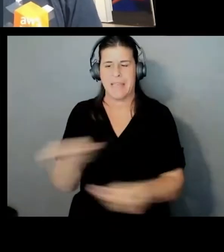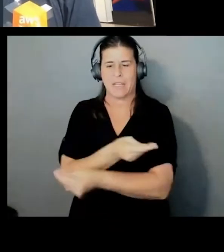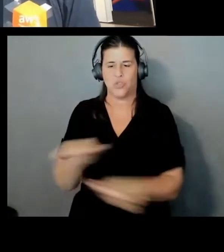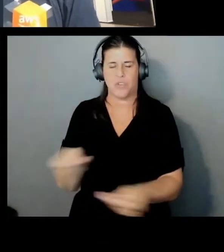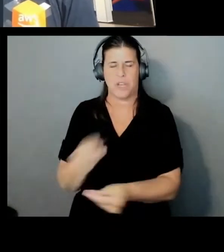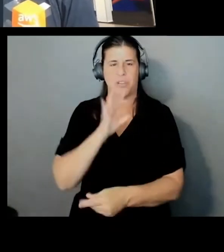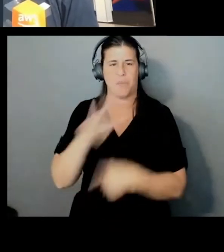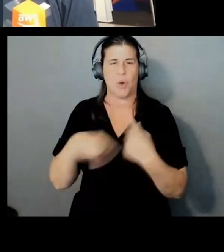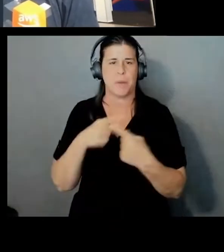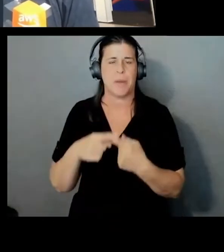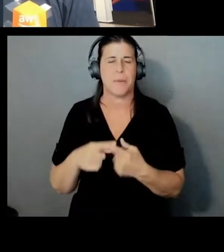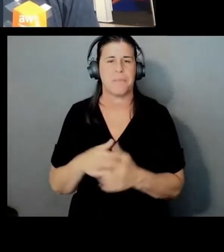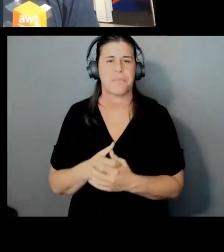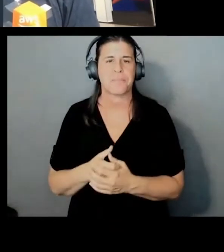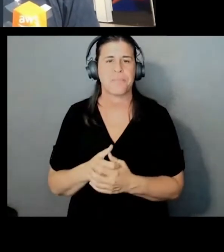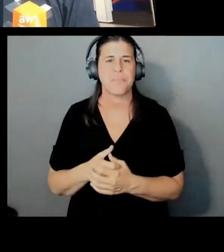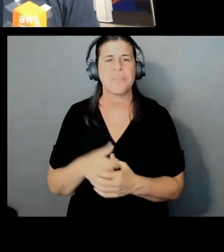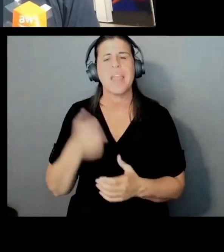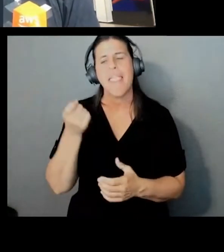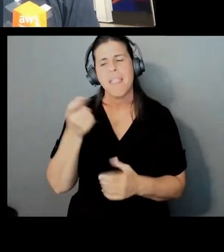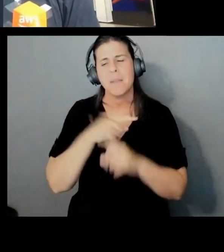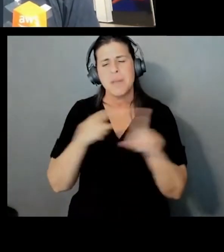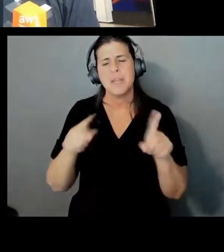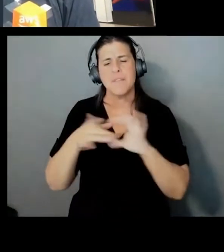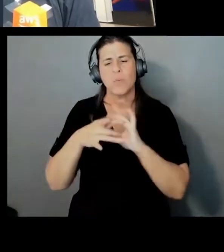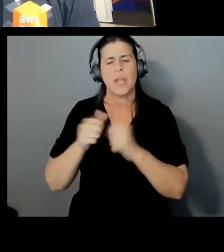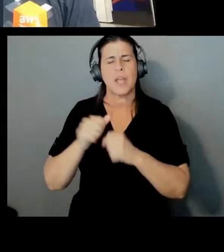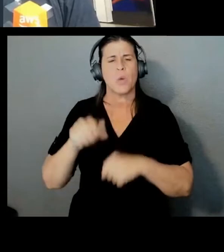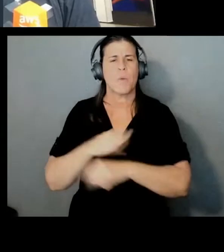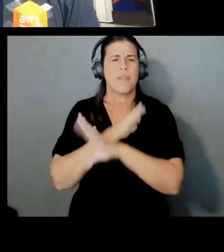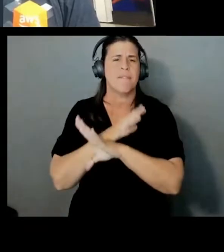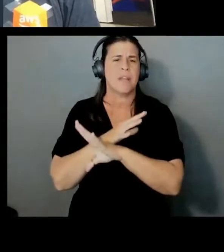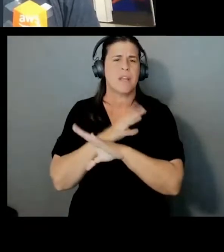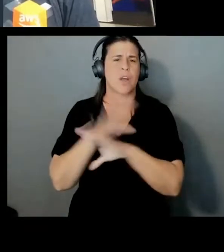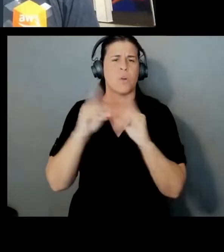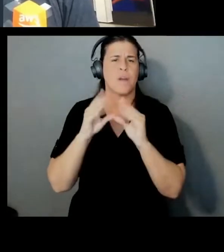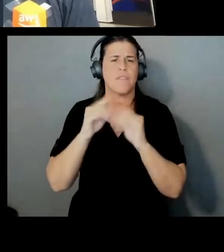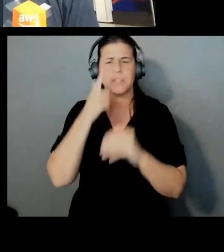That's a little different on video conferencing just because there are different kinds of packets. Yeah.